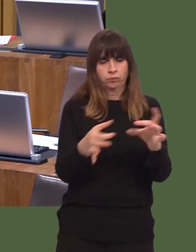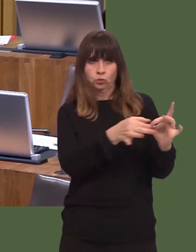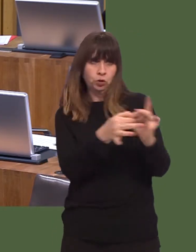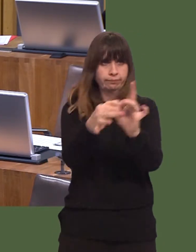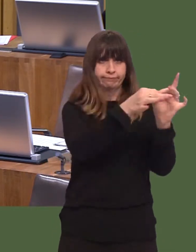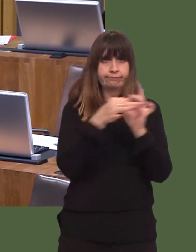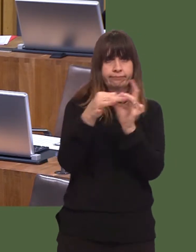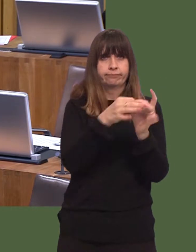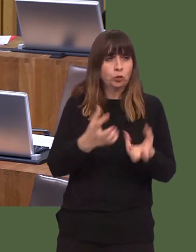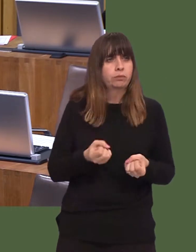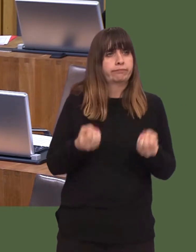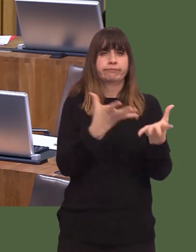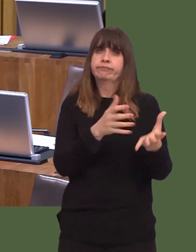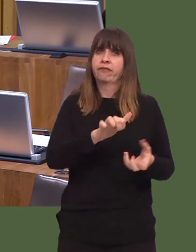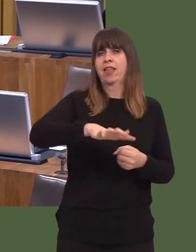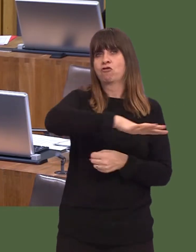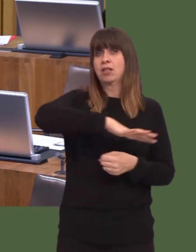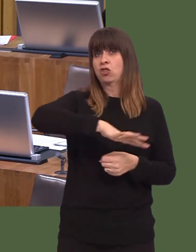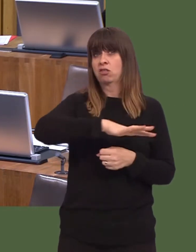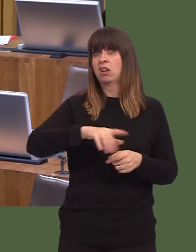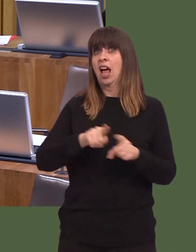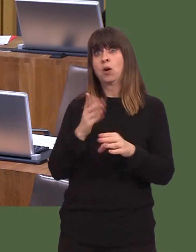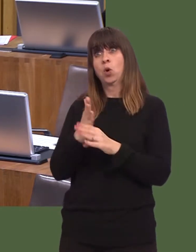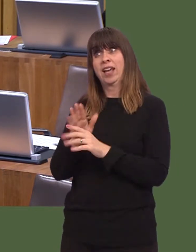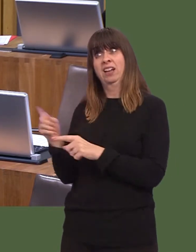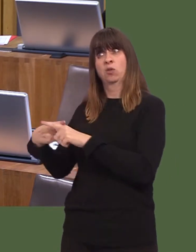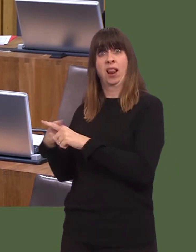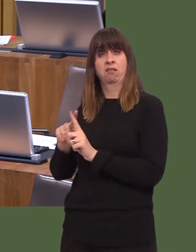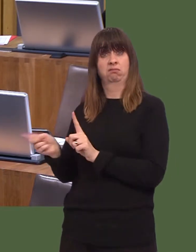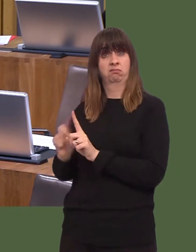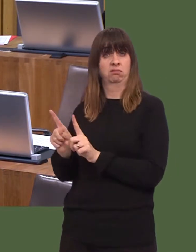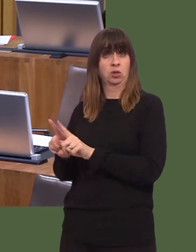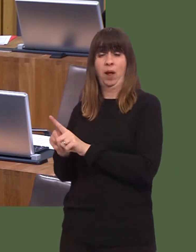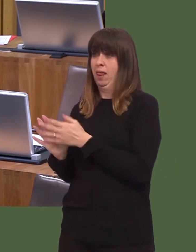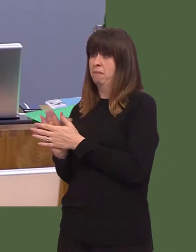regions and working cross-border, of course, creating prosperity both sides of the border.